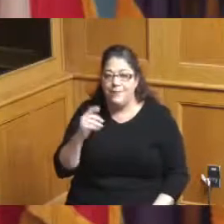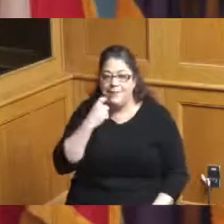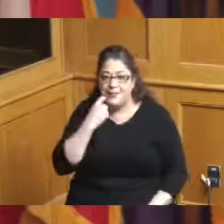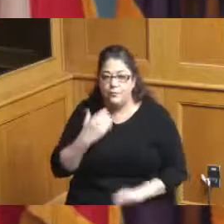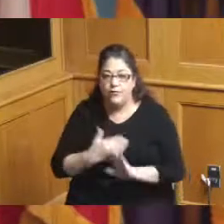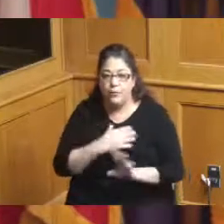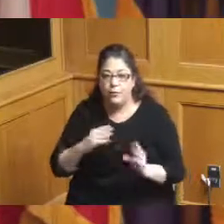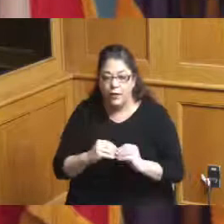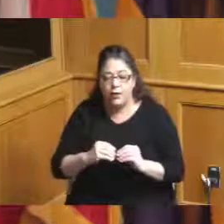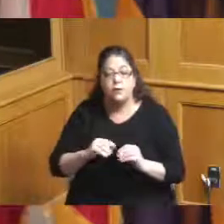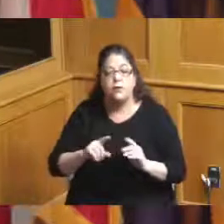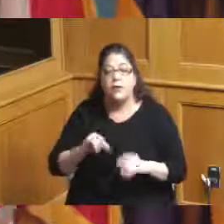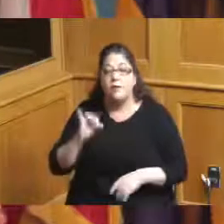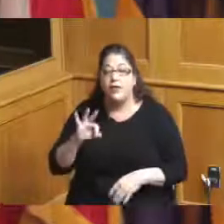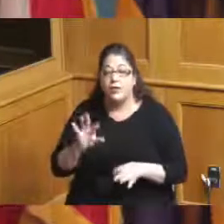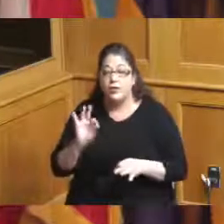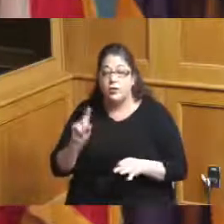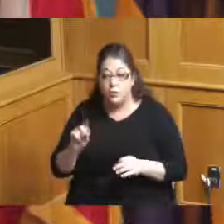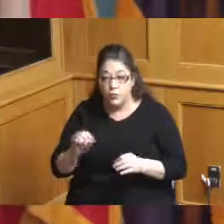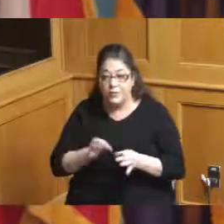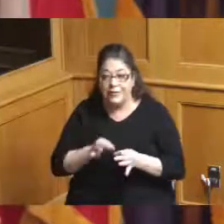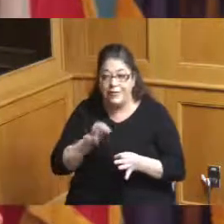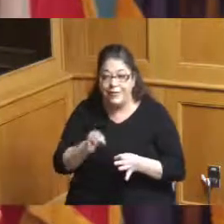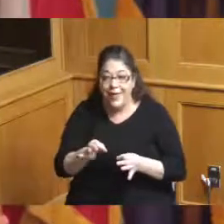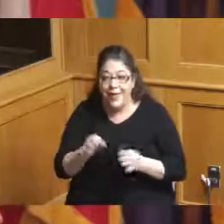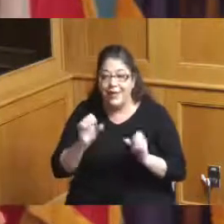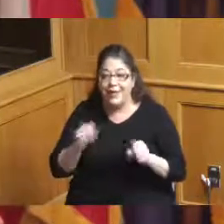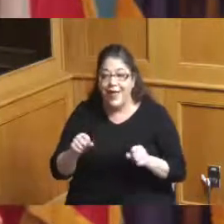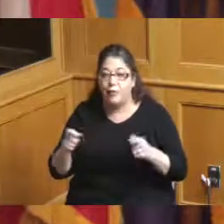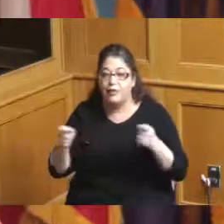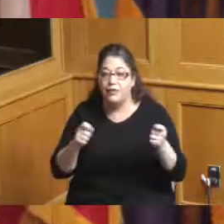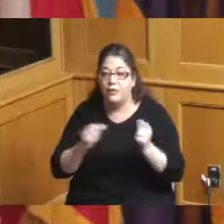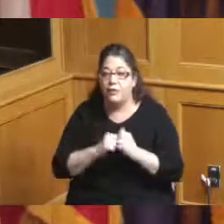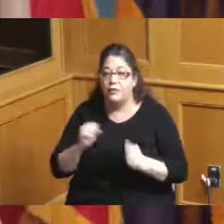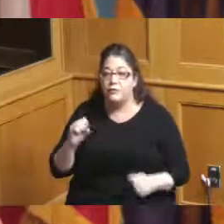President if we do delay it can we somehow deal with the scope and work because this is the main